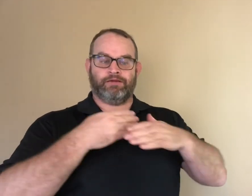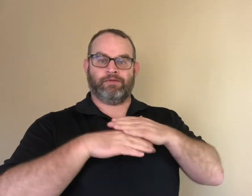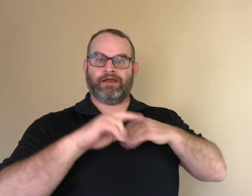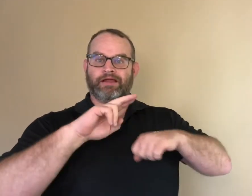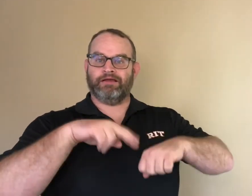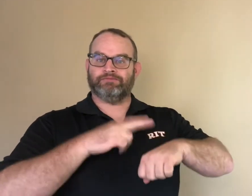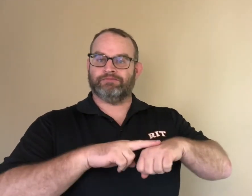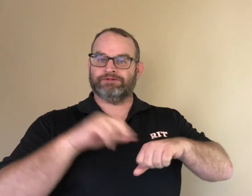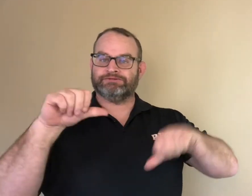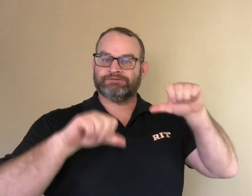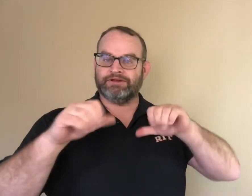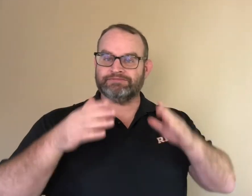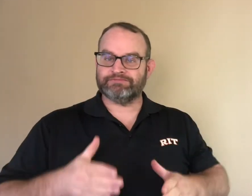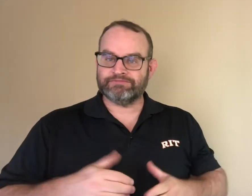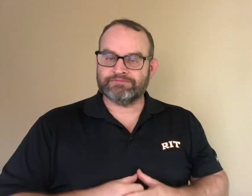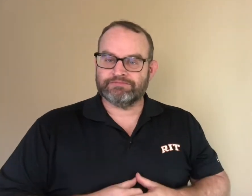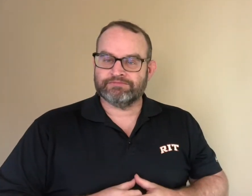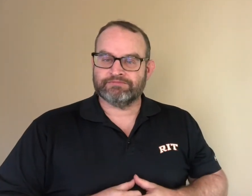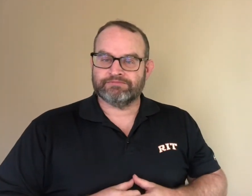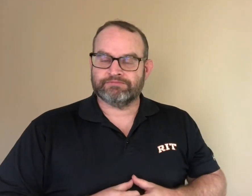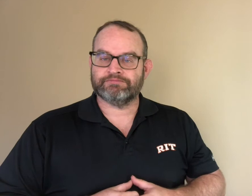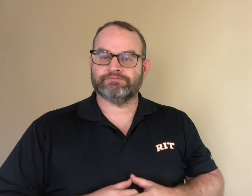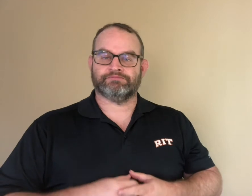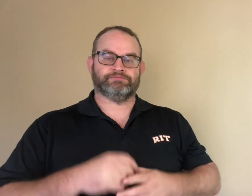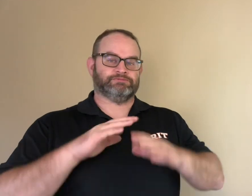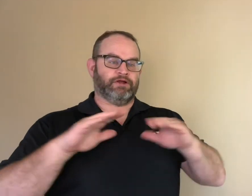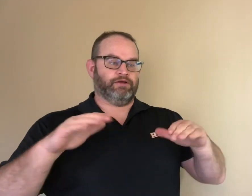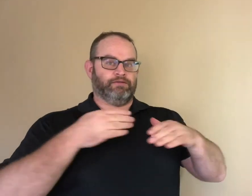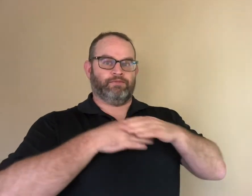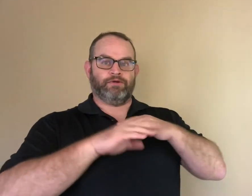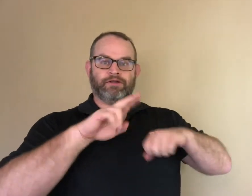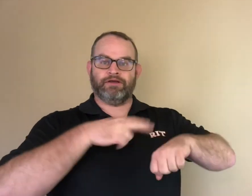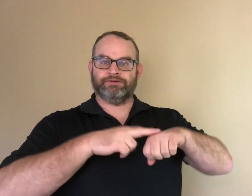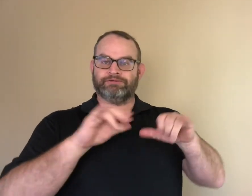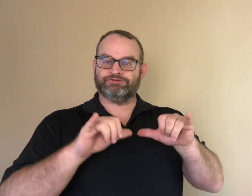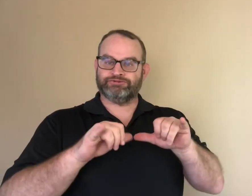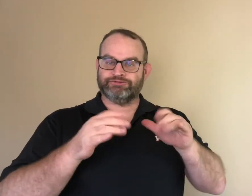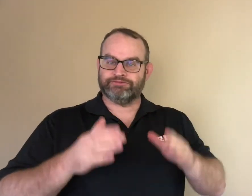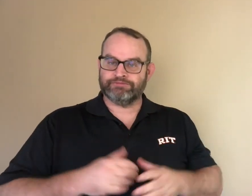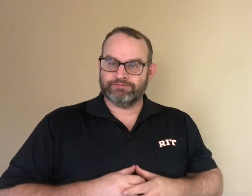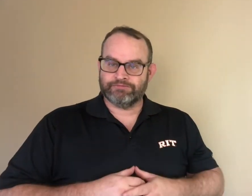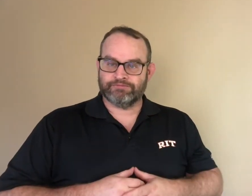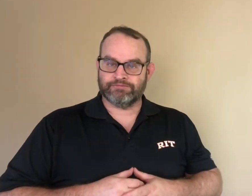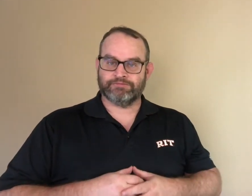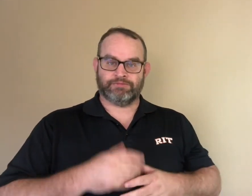Are children born natural scientists? Are children born natural engineers?